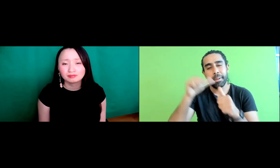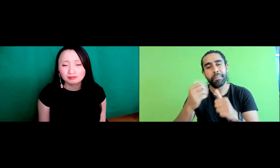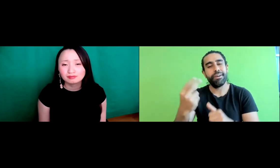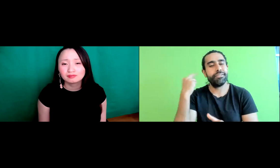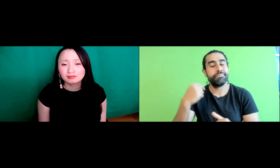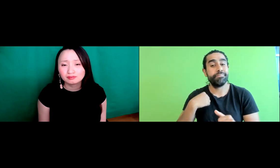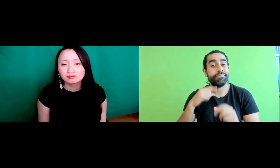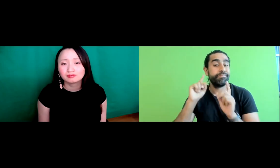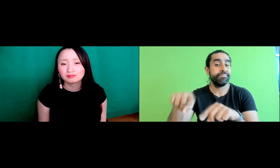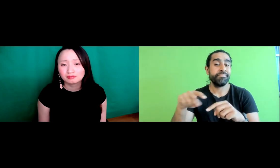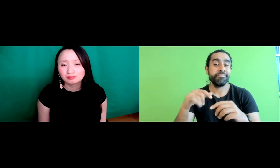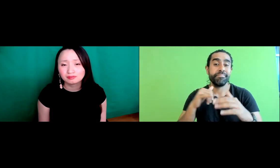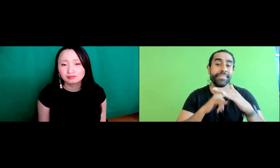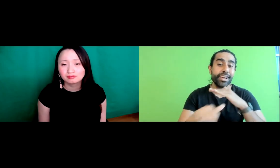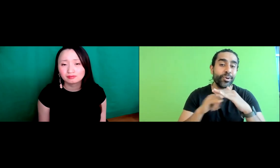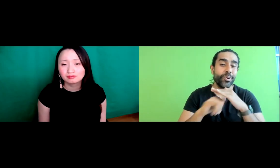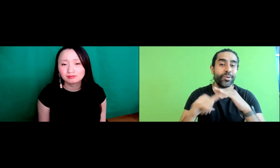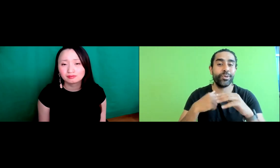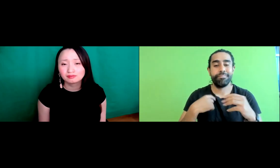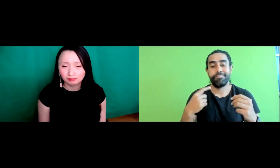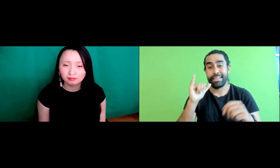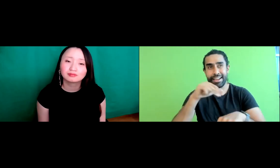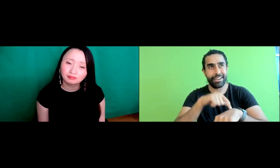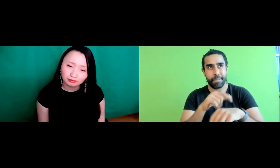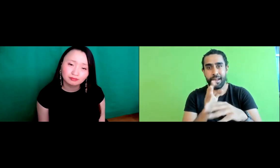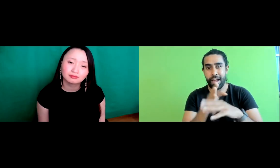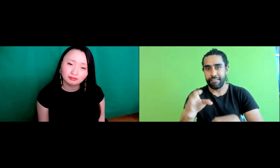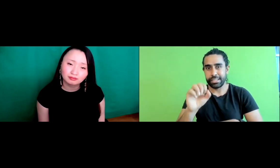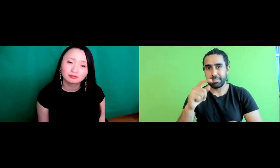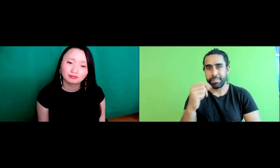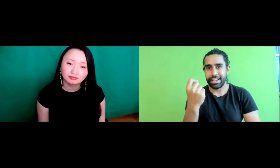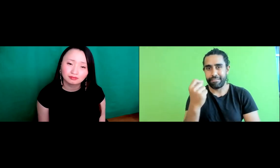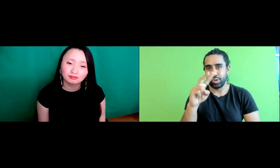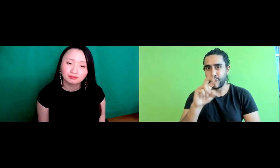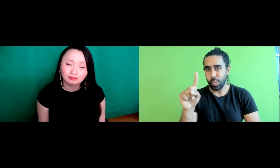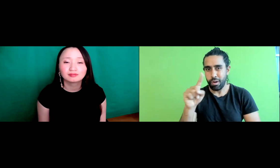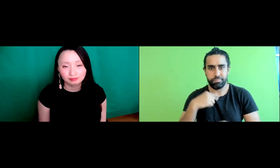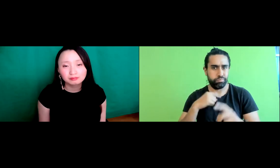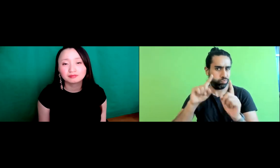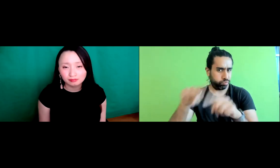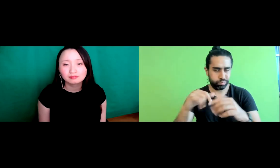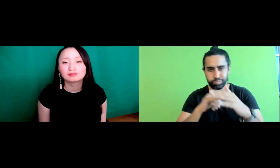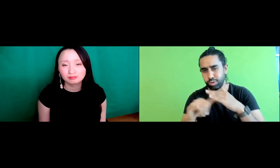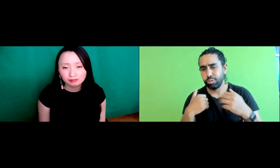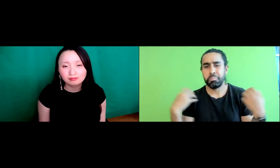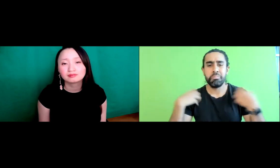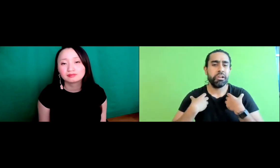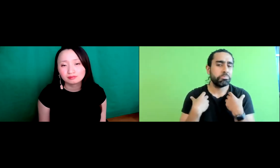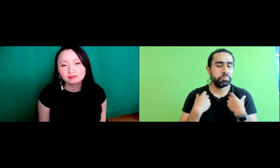of these misconceptions that they had. I remember being on the subway after September